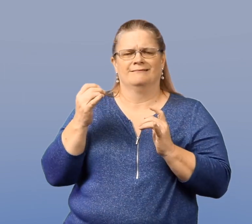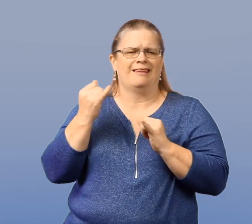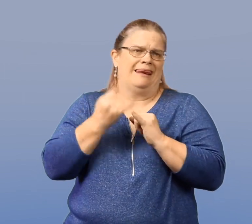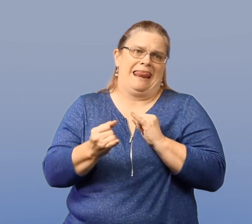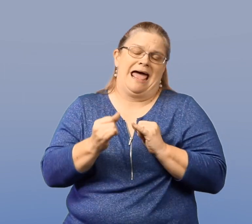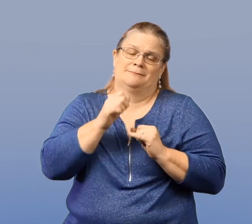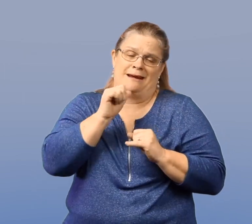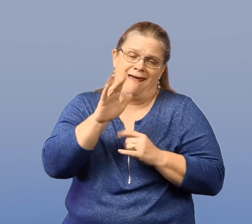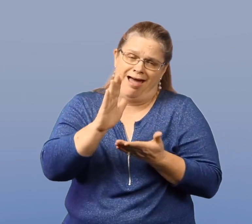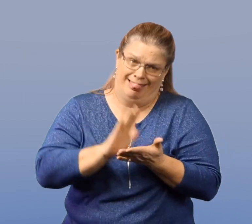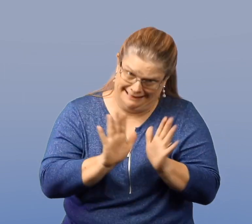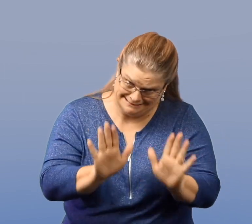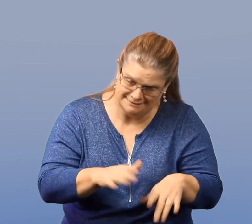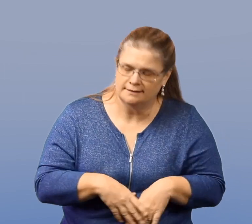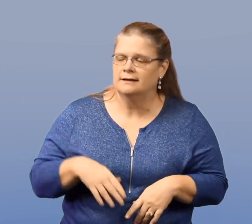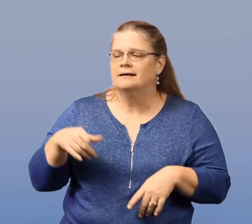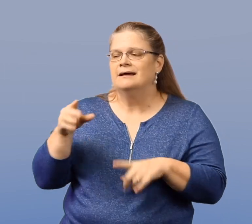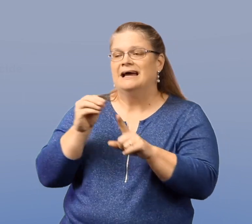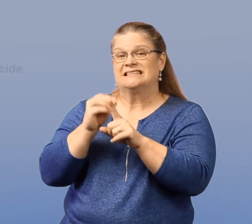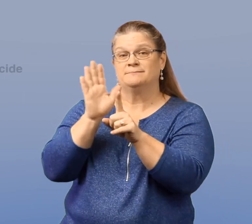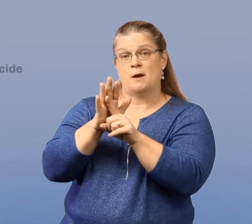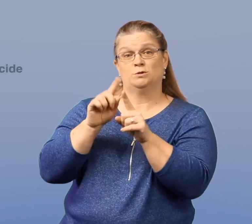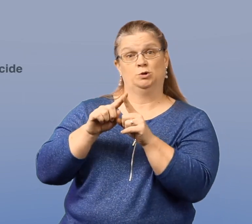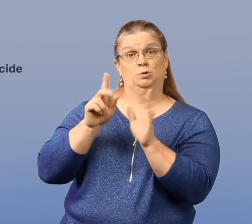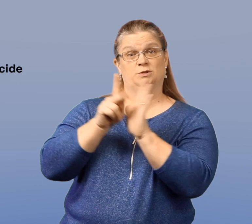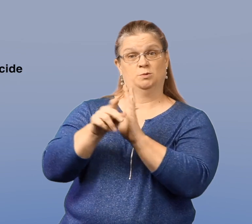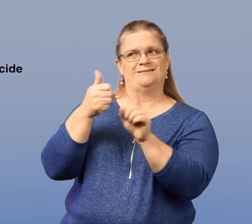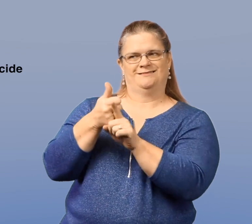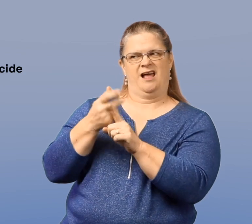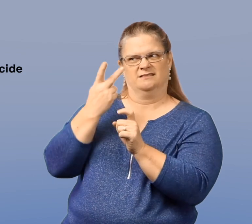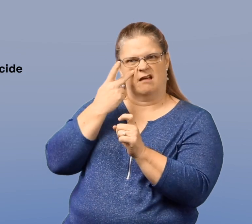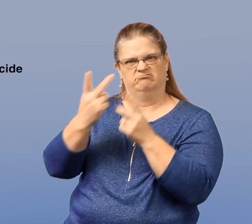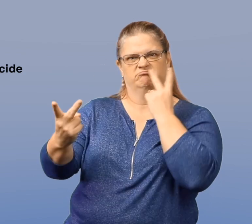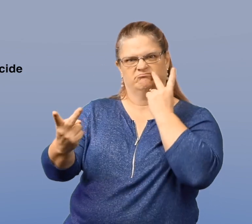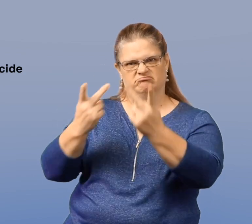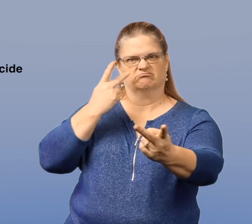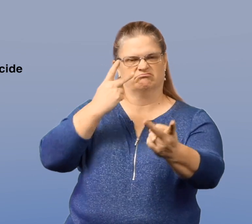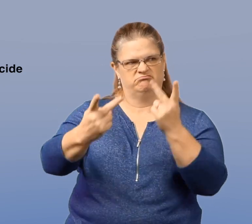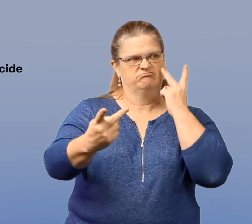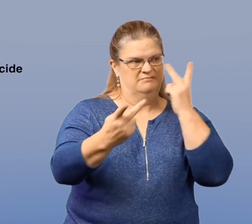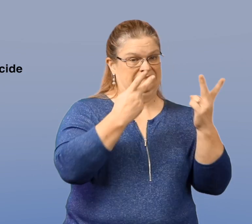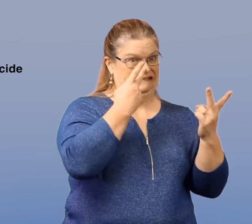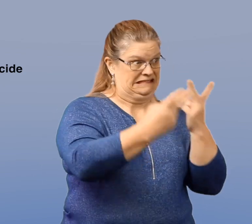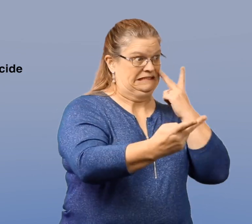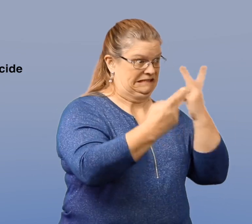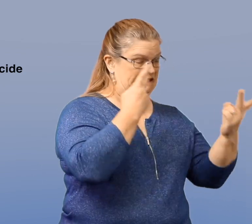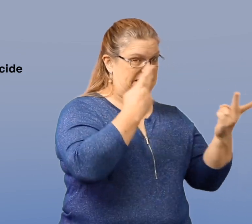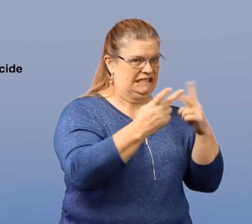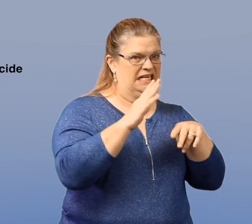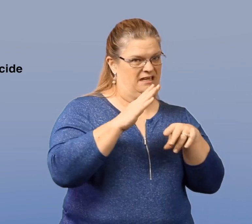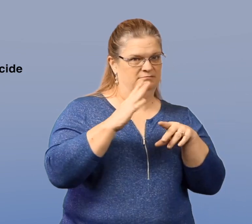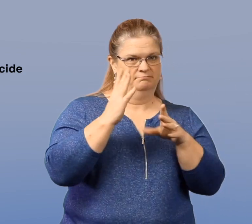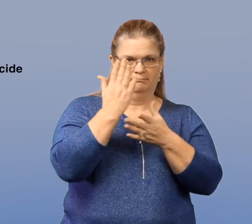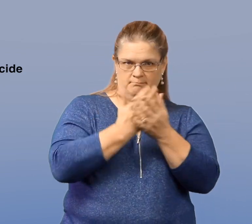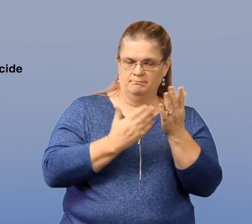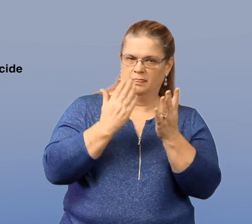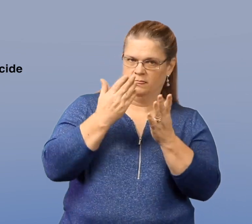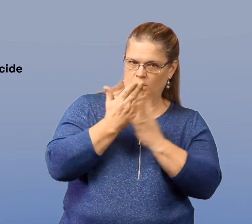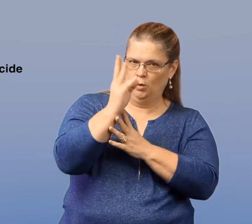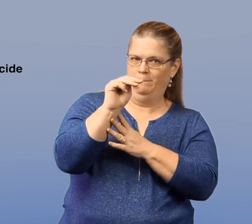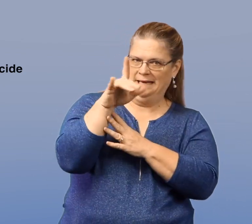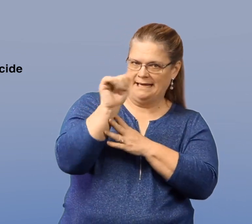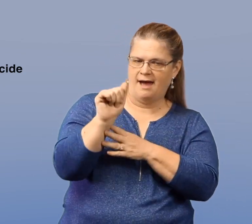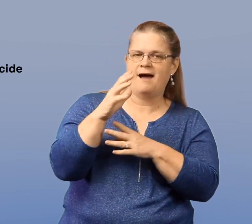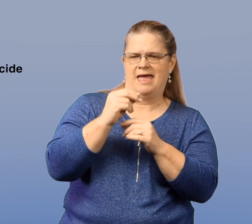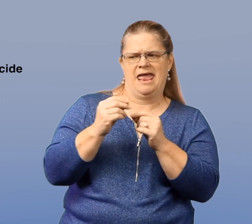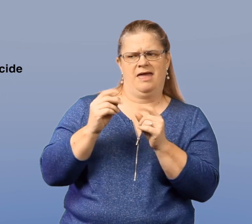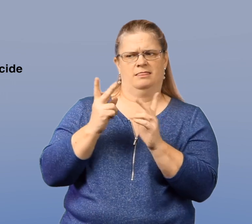And last but not least, exposure to suicide on a repeat basis whether it be via the media